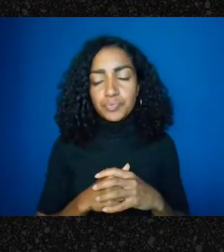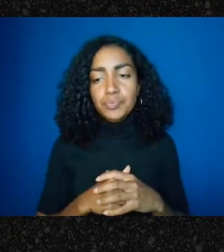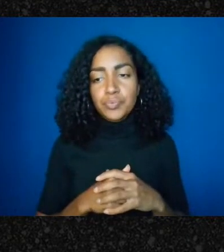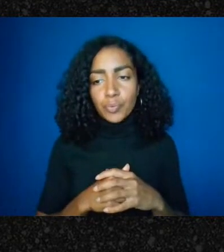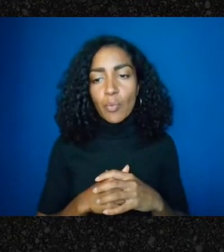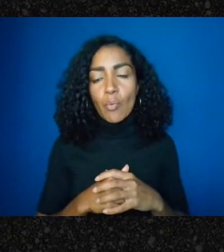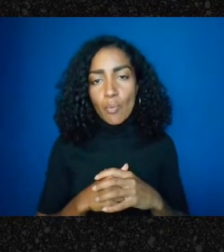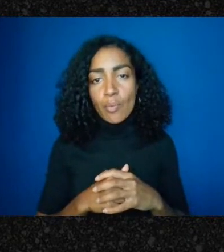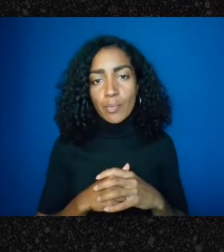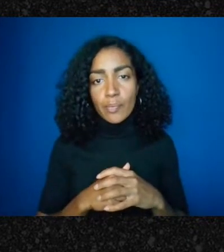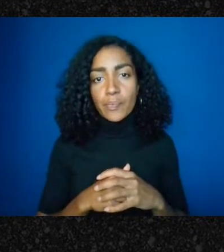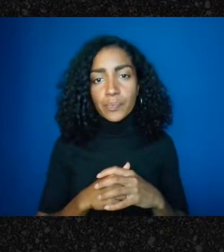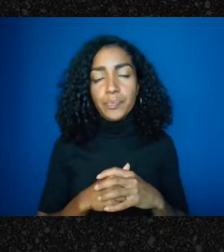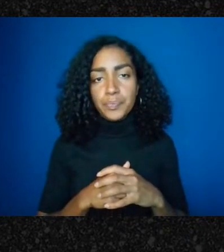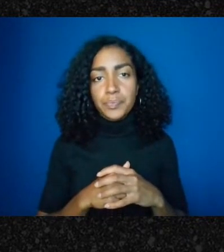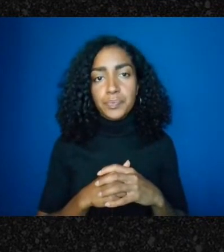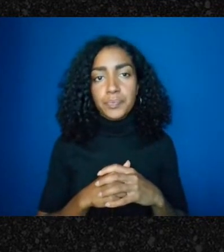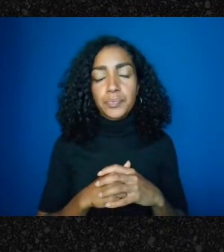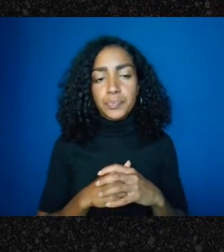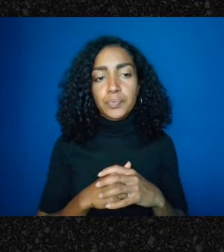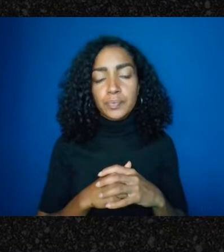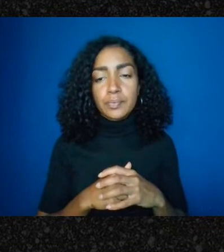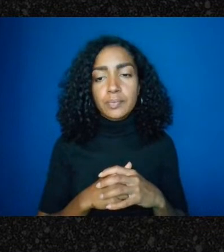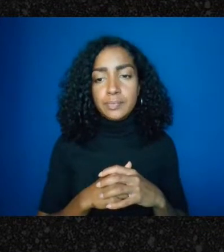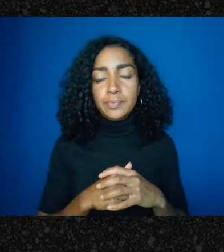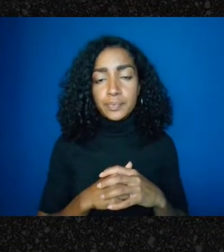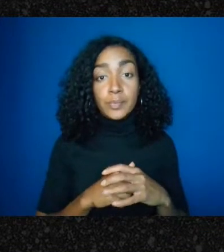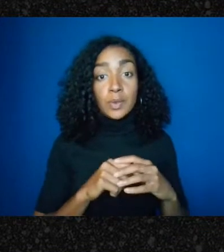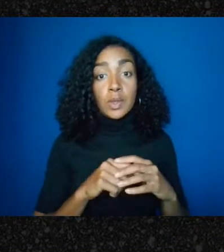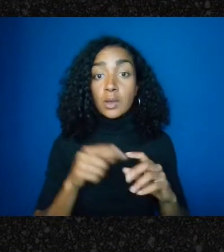for groups that are working specifically with-with undocumented folks,